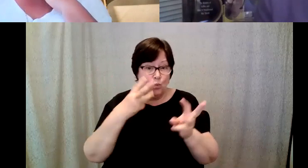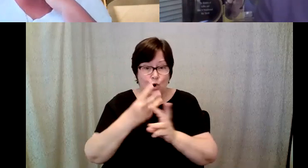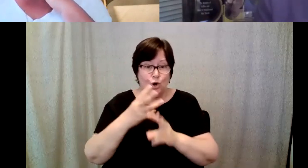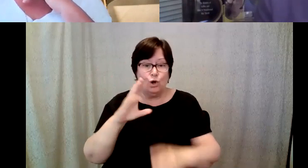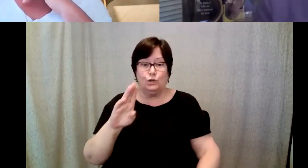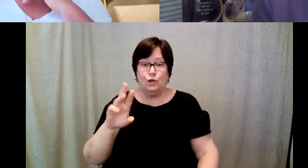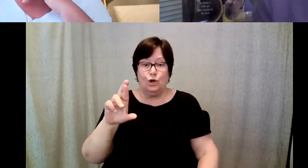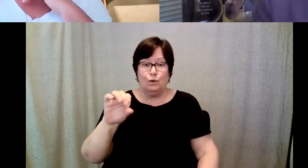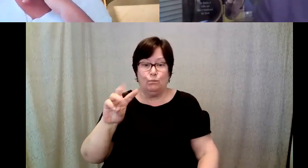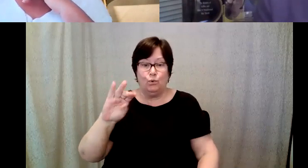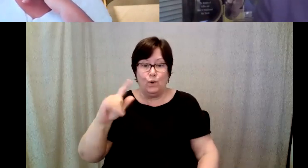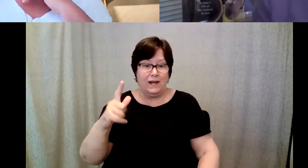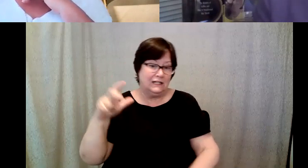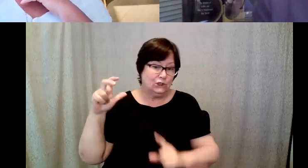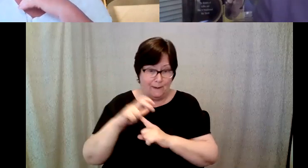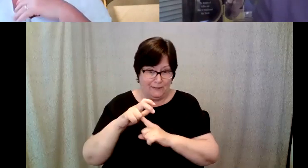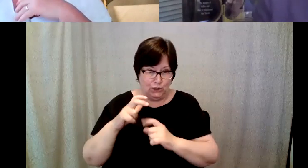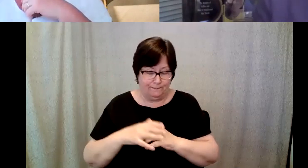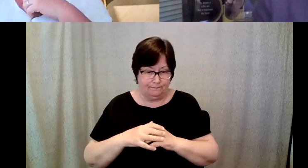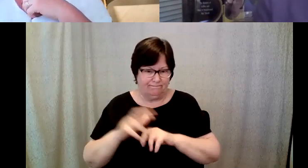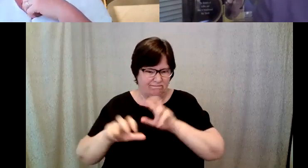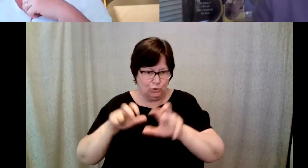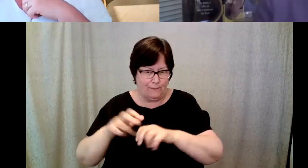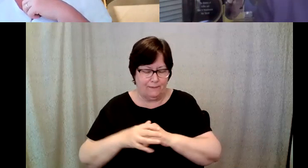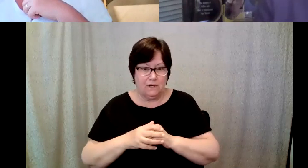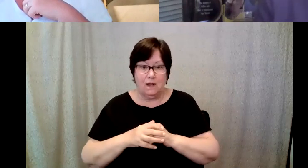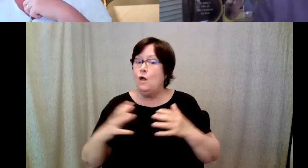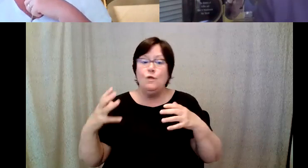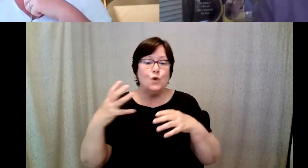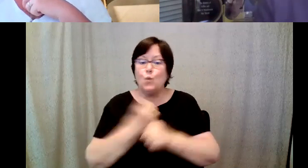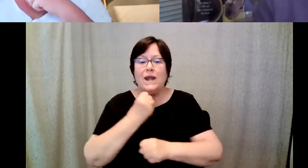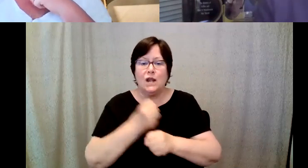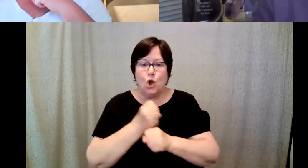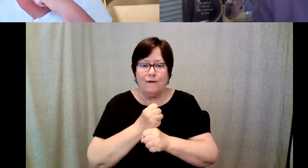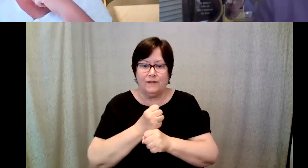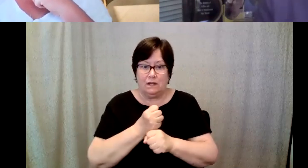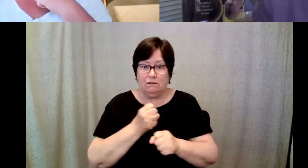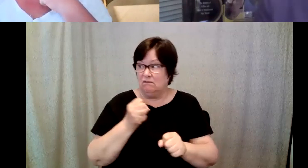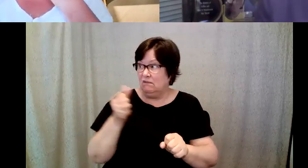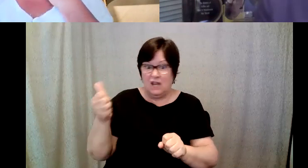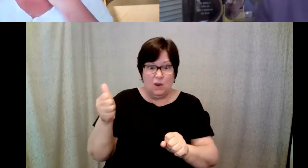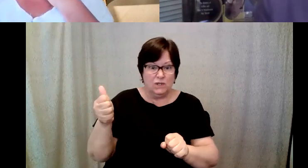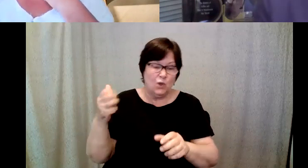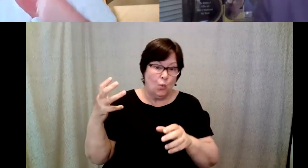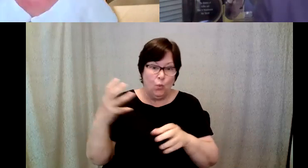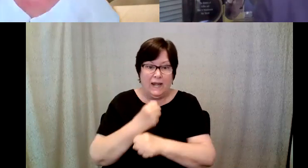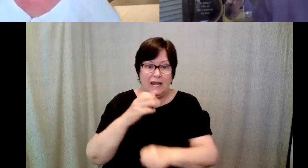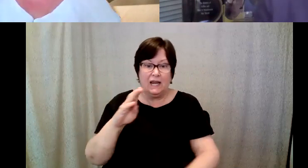D. Major Cohen: And it was the winning coffee and he was the winning brewer and Jason wanted